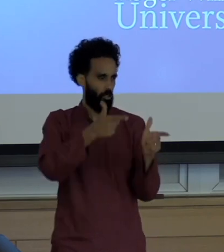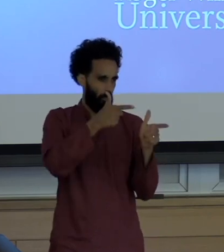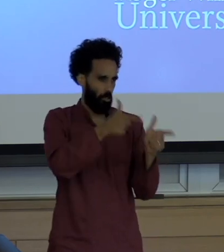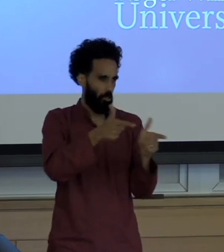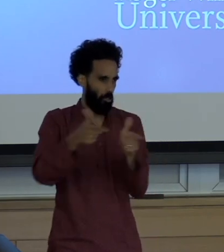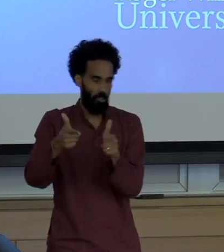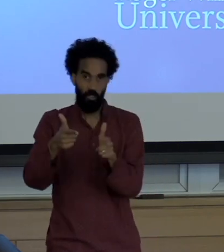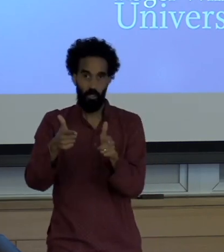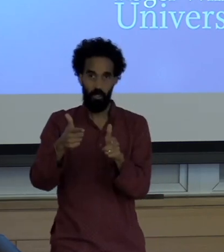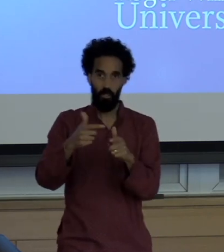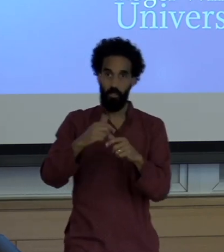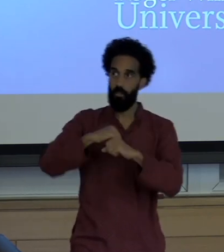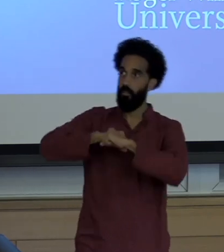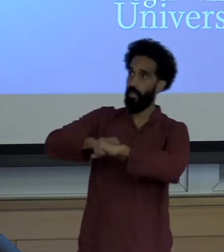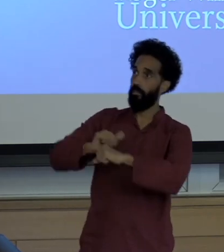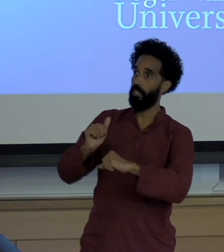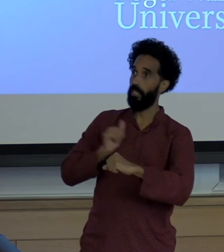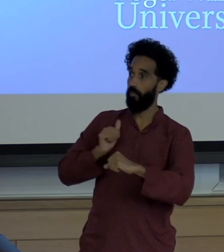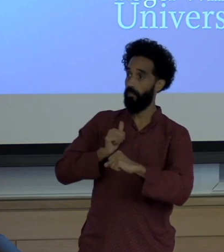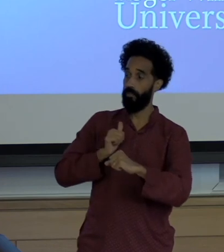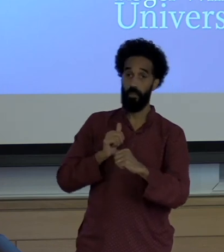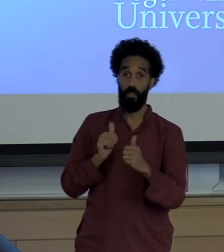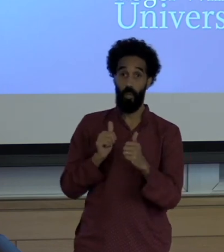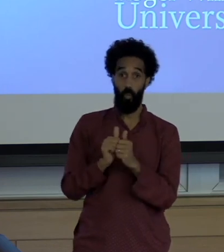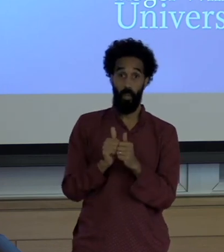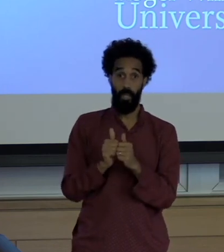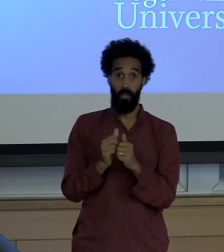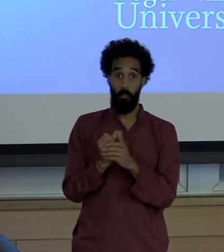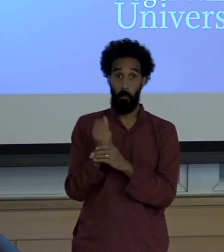You know a little plant that you need to grow from seed